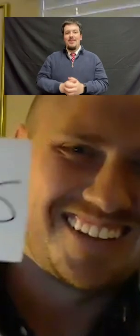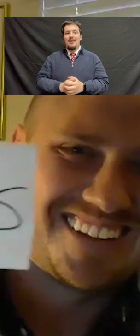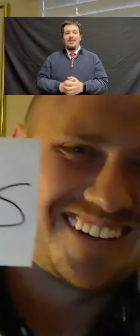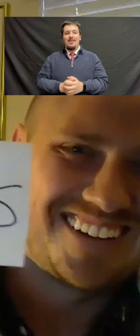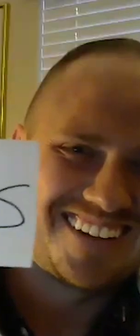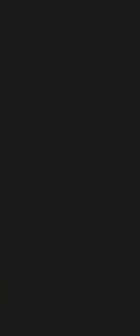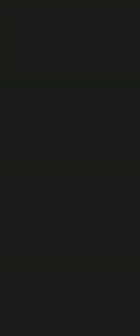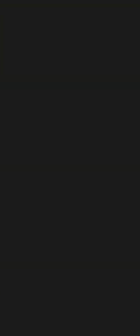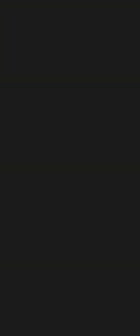[Woman] Congrats.